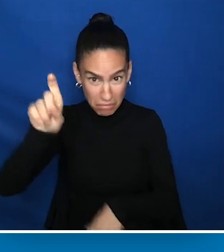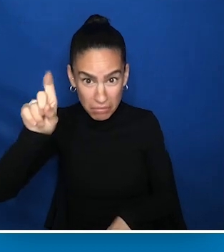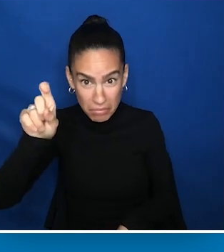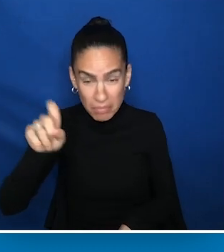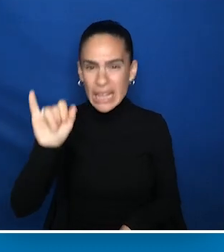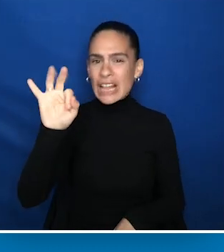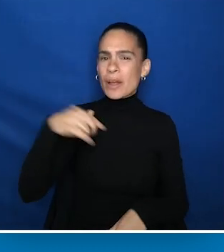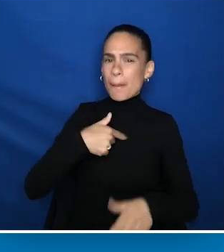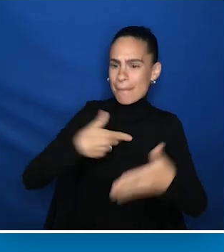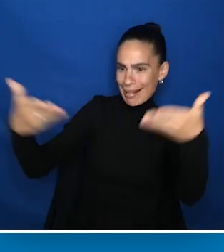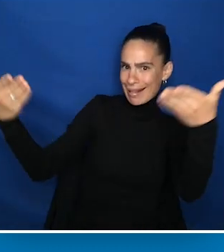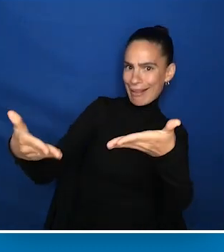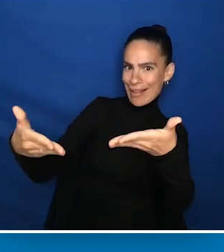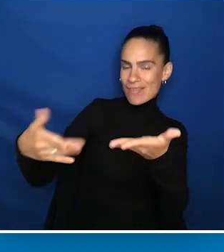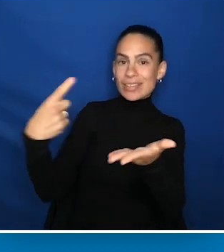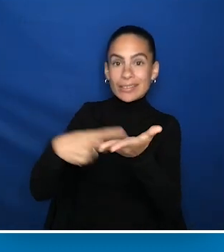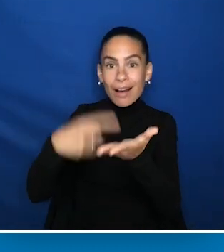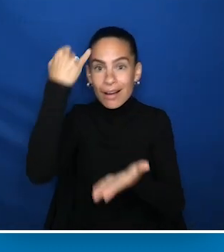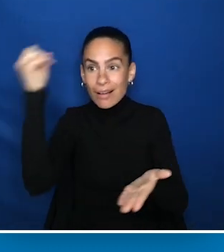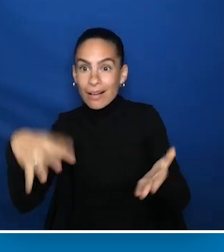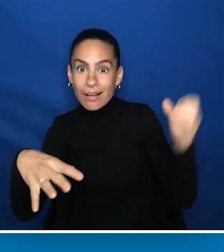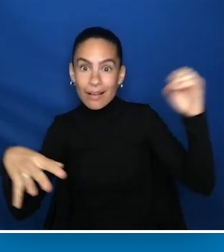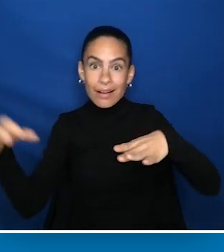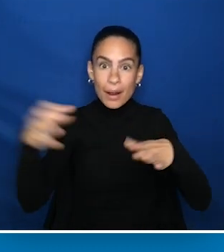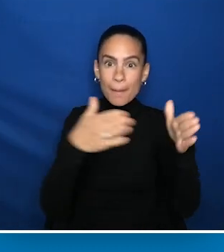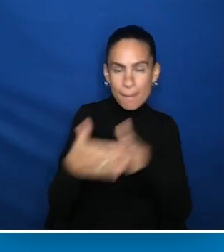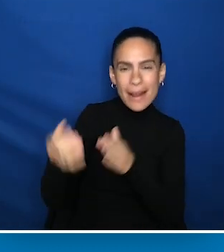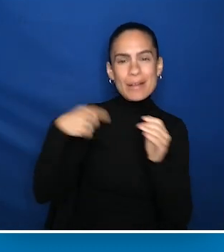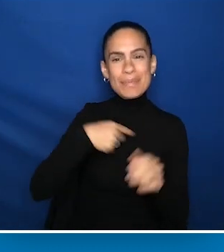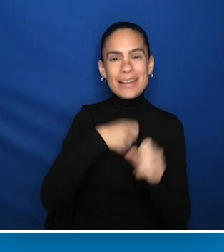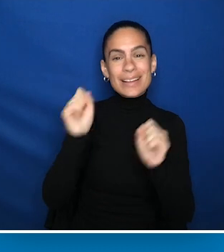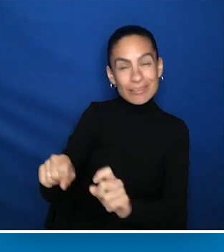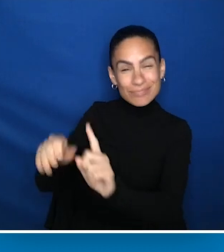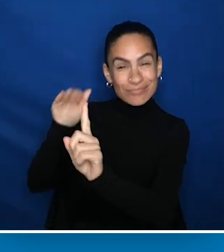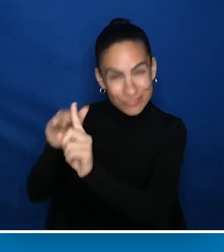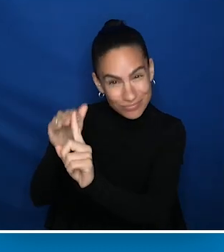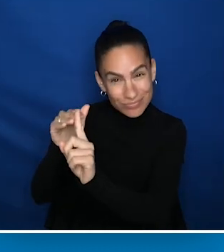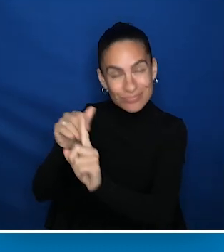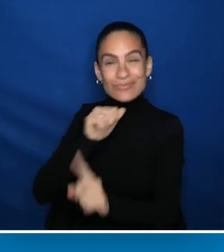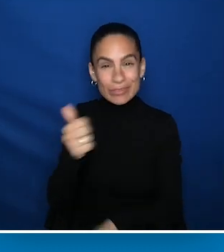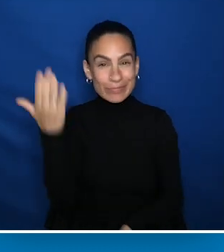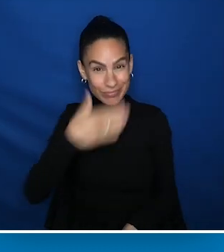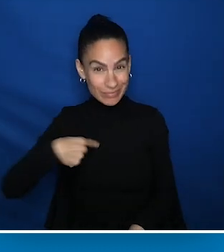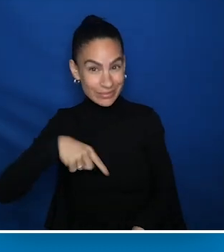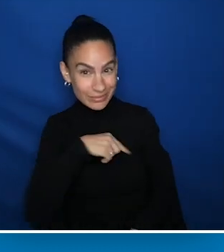If we are at the table when these ideas are being talked about and planned, we can help to remind the research team to not forget about us,